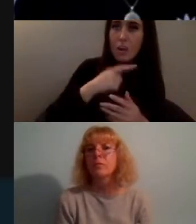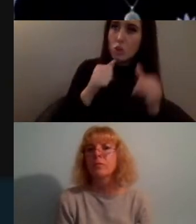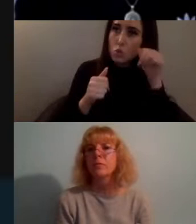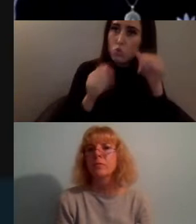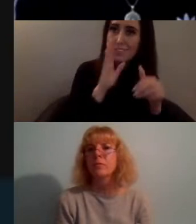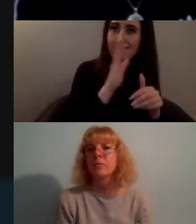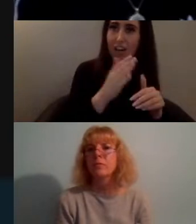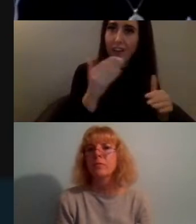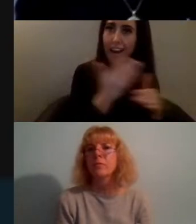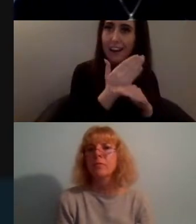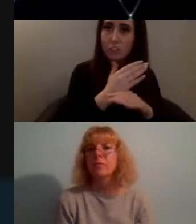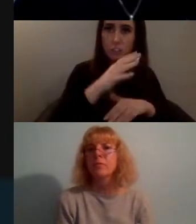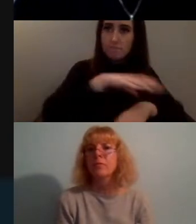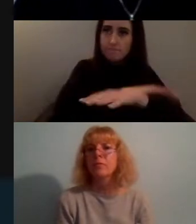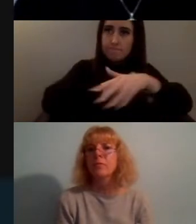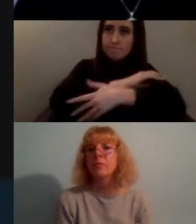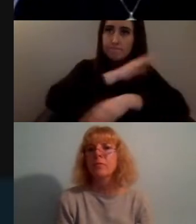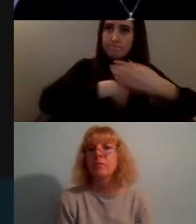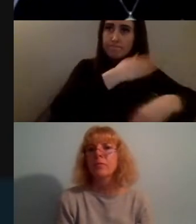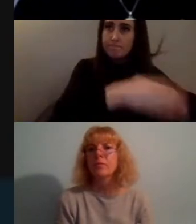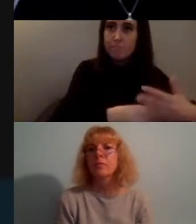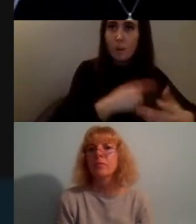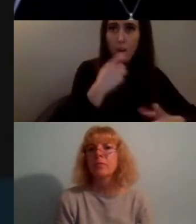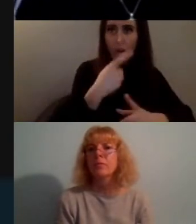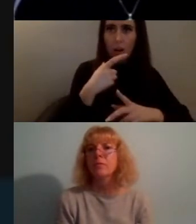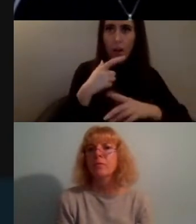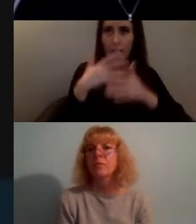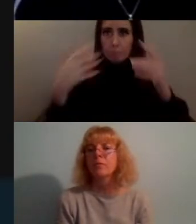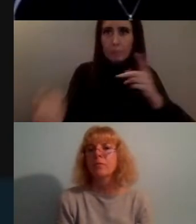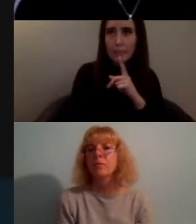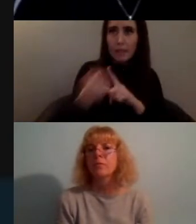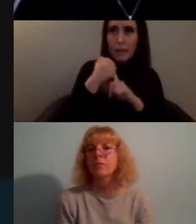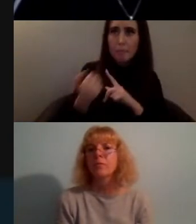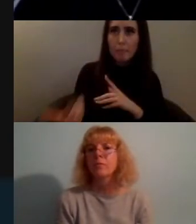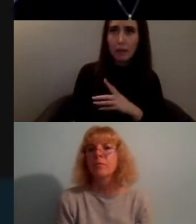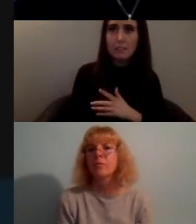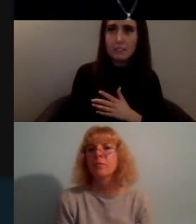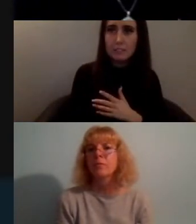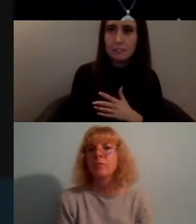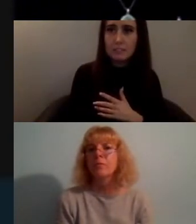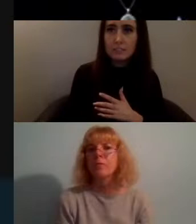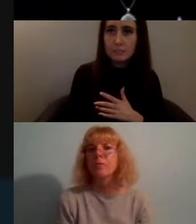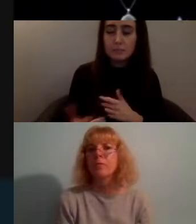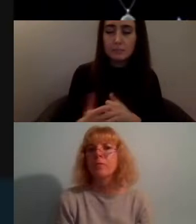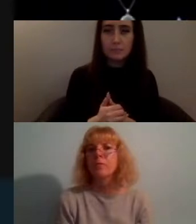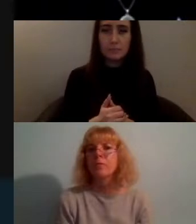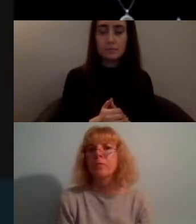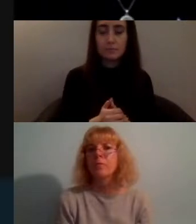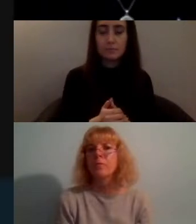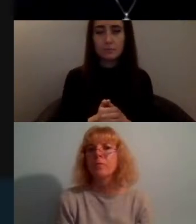and I really think we need both and that used can together we can bolster the movement - next